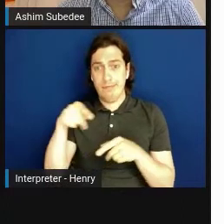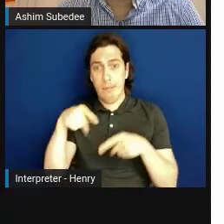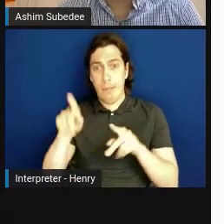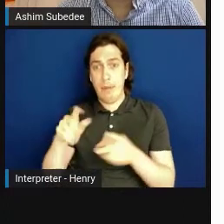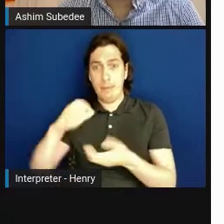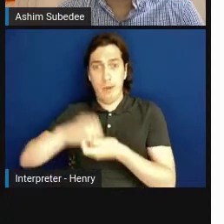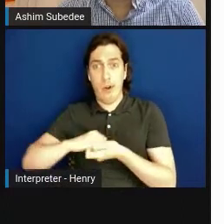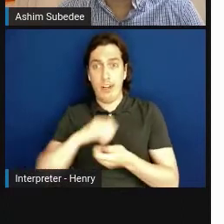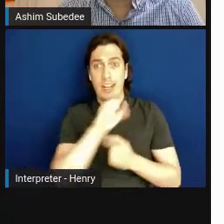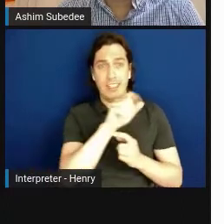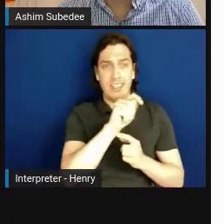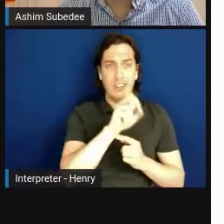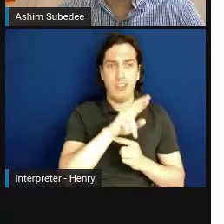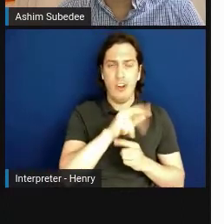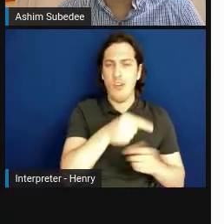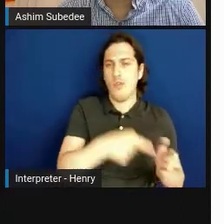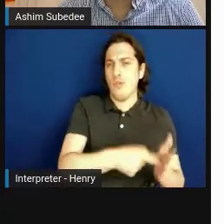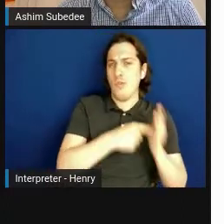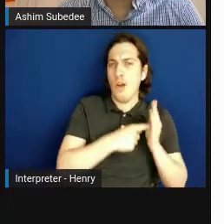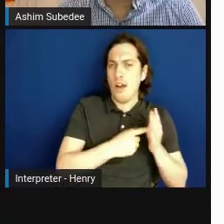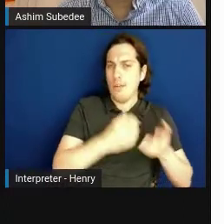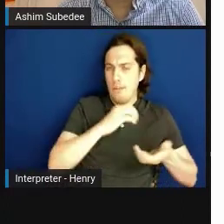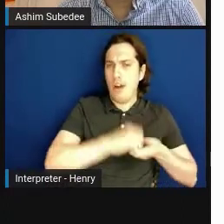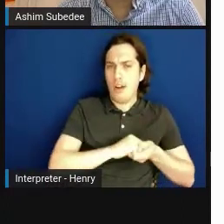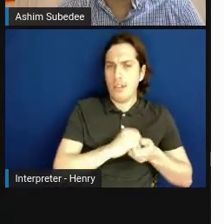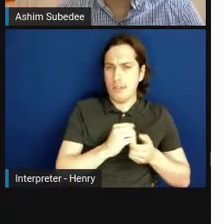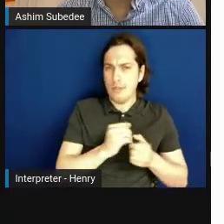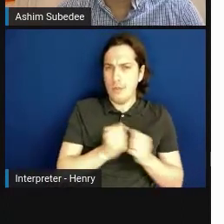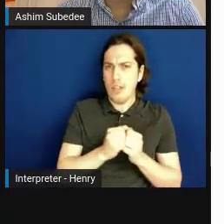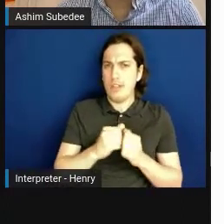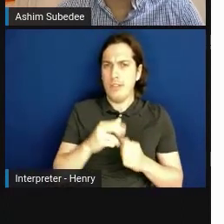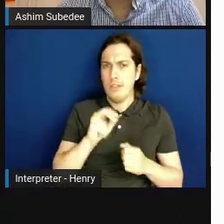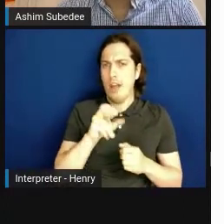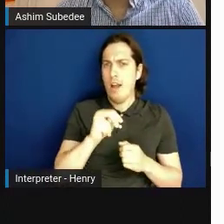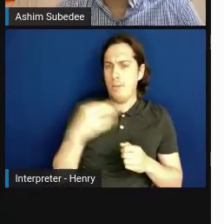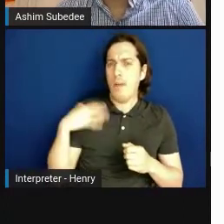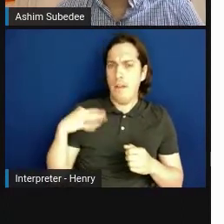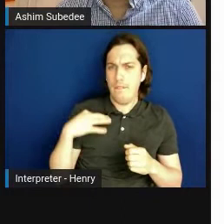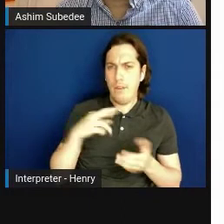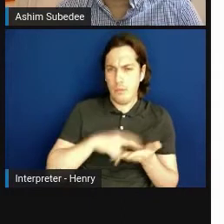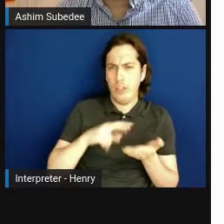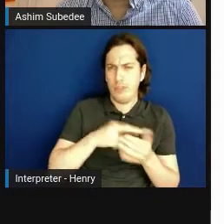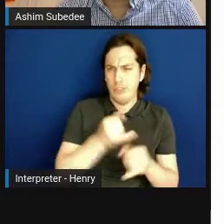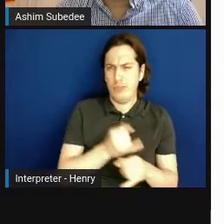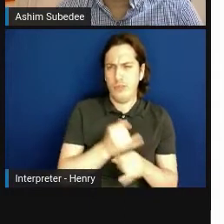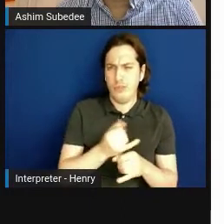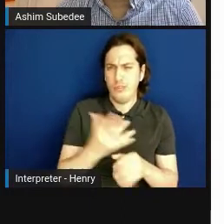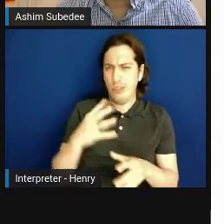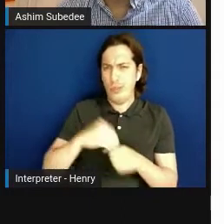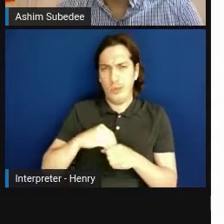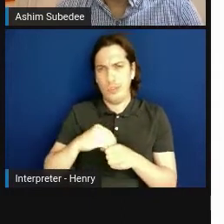requires partnering with a nonprofit research institution so including academic partners like universities.